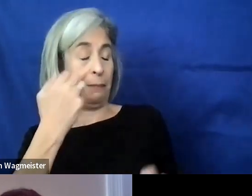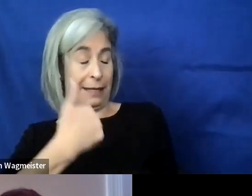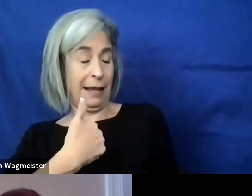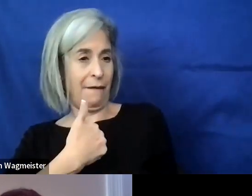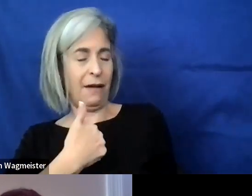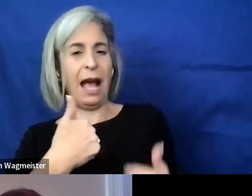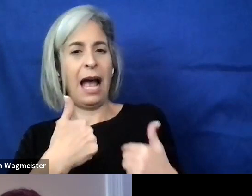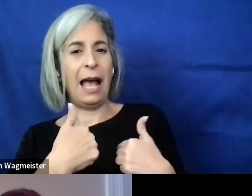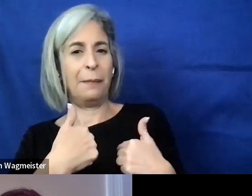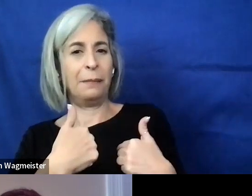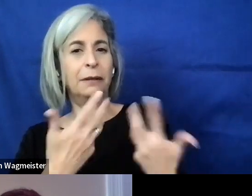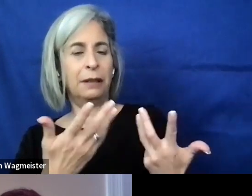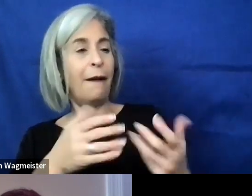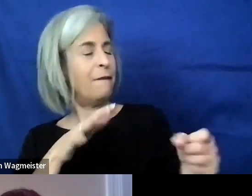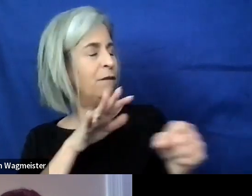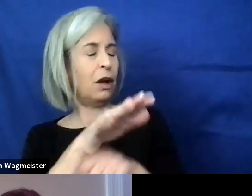the way, I am totally blind.